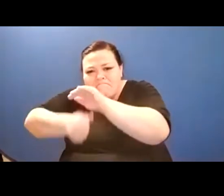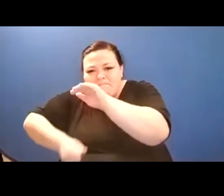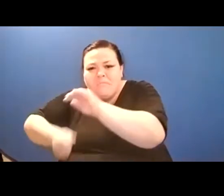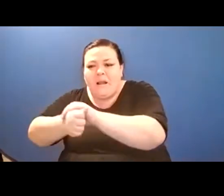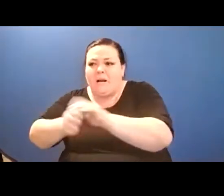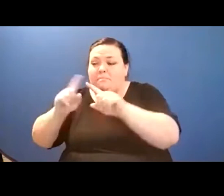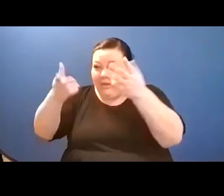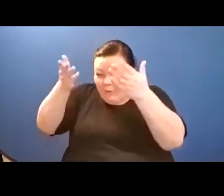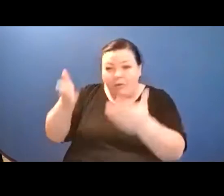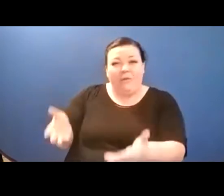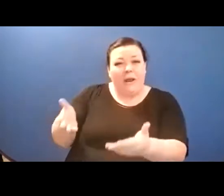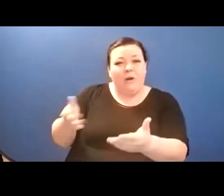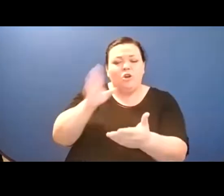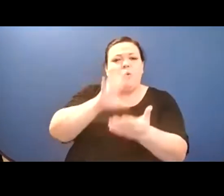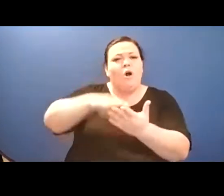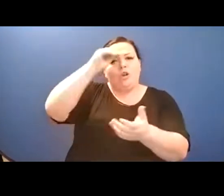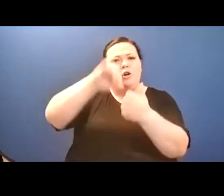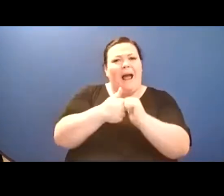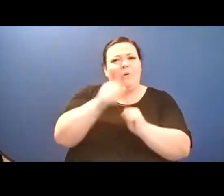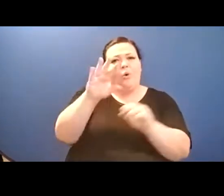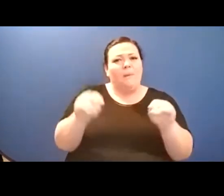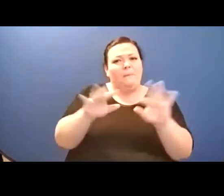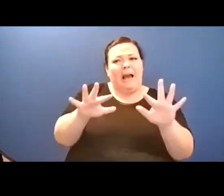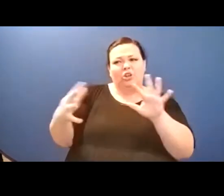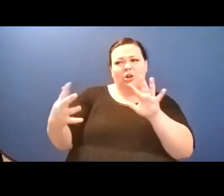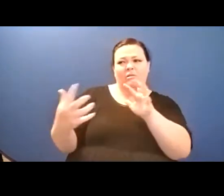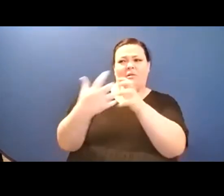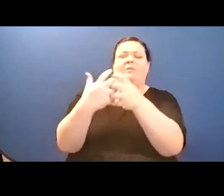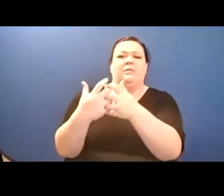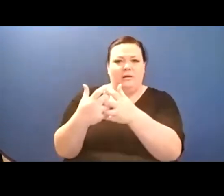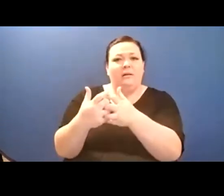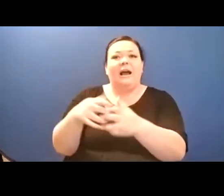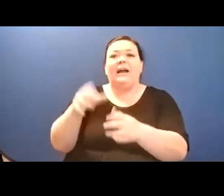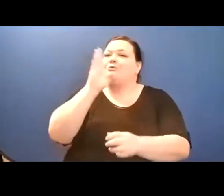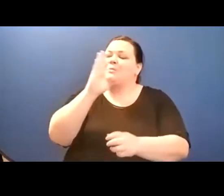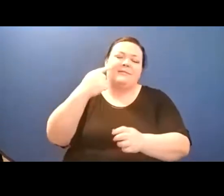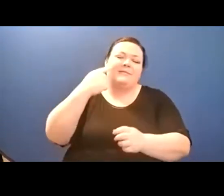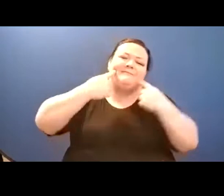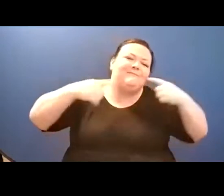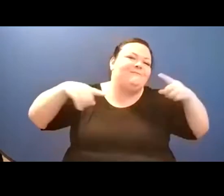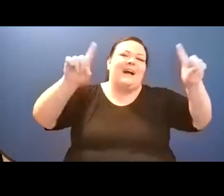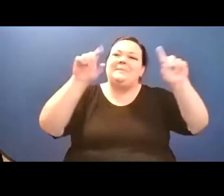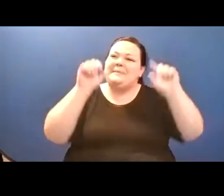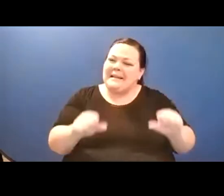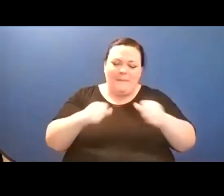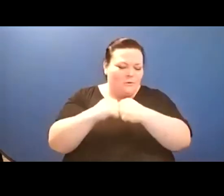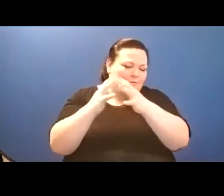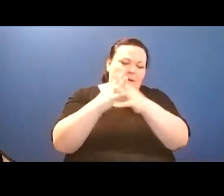is the mistakes that will make it unique.// And because I know you have never had good balance,